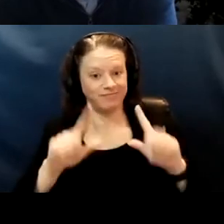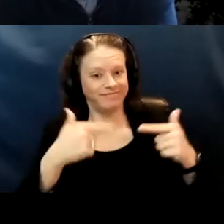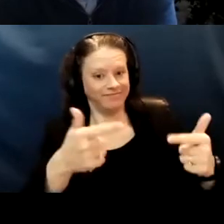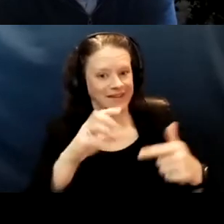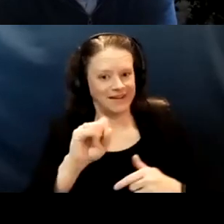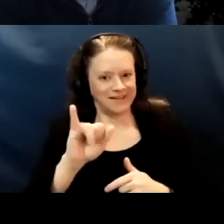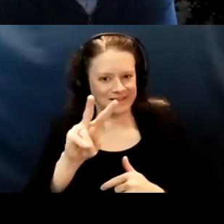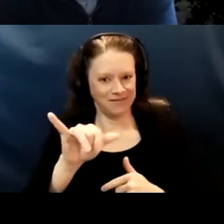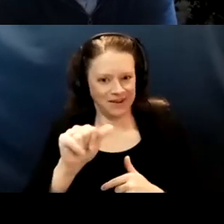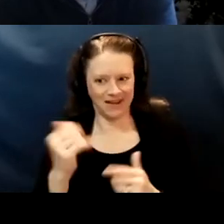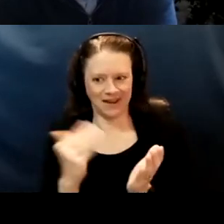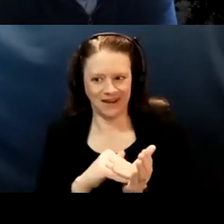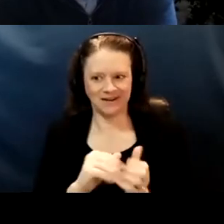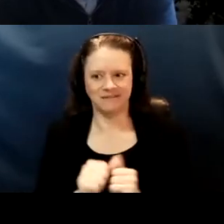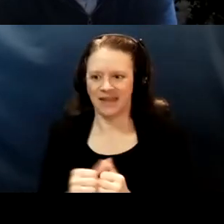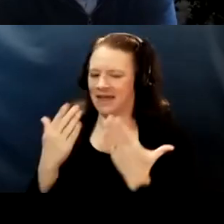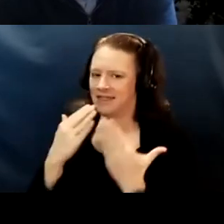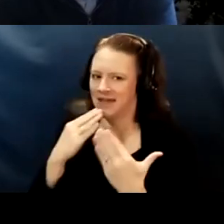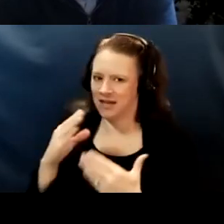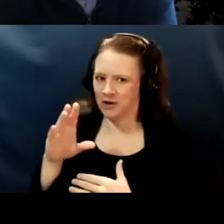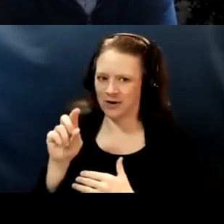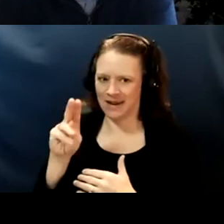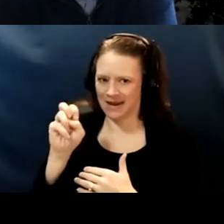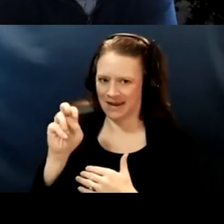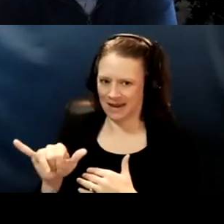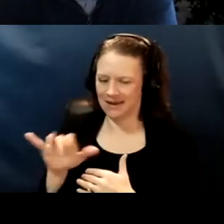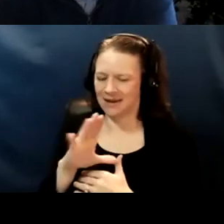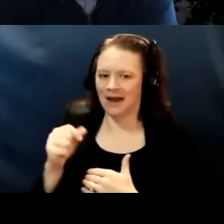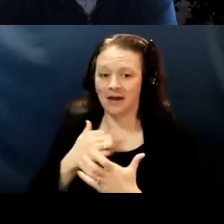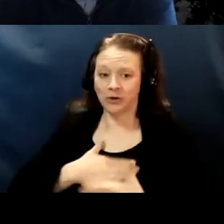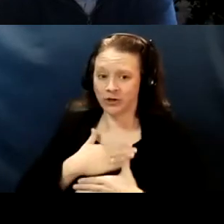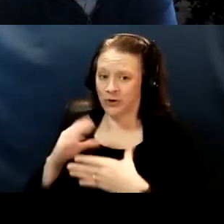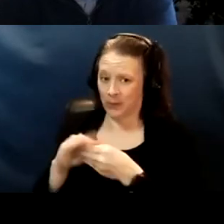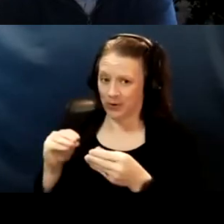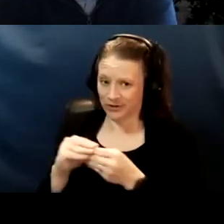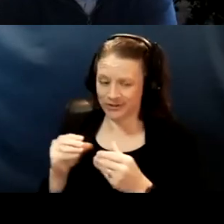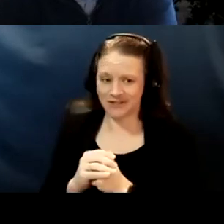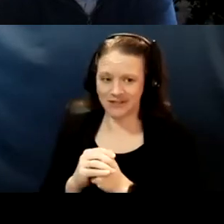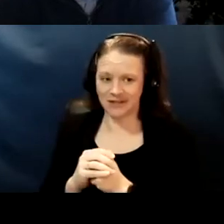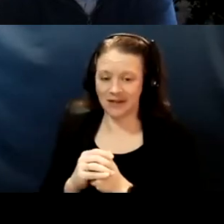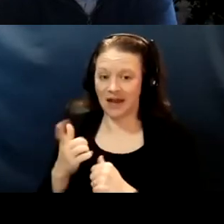Thank you, Danny. I appreciate your words. And I'm just gonna open it up to the other panelists again,